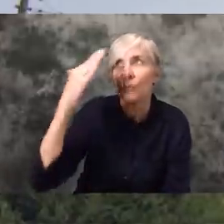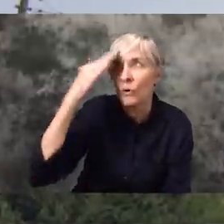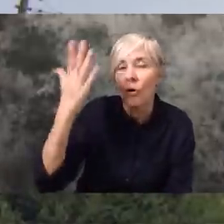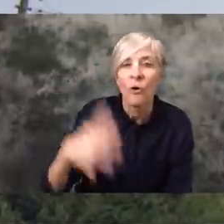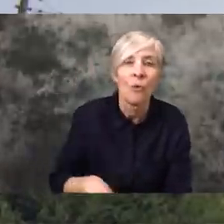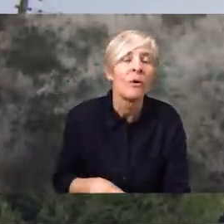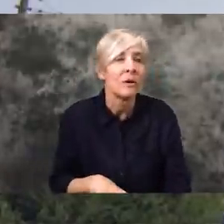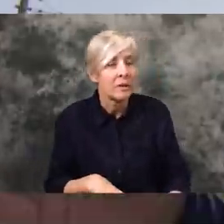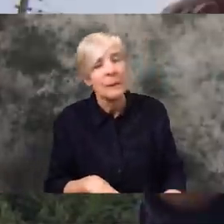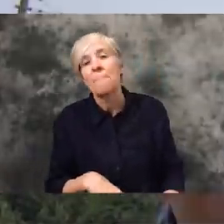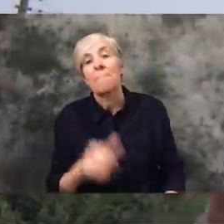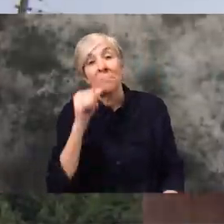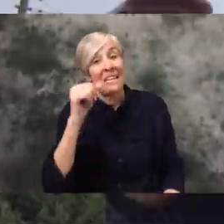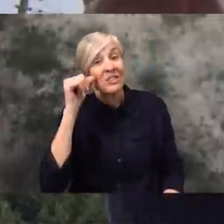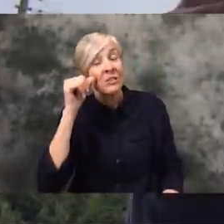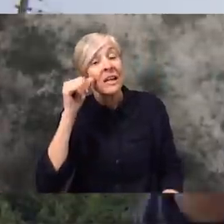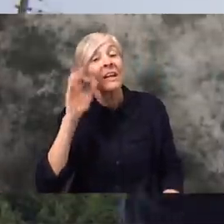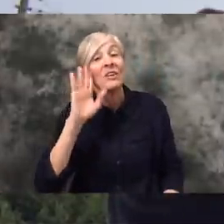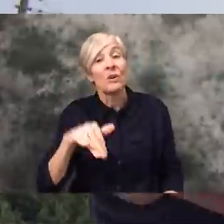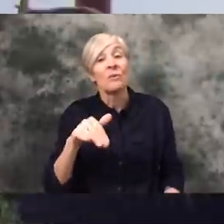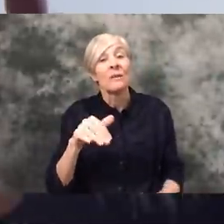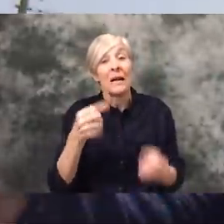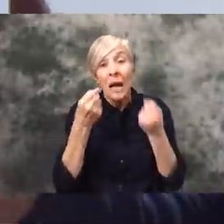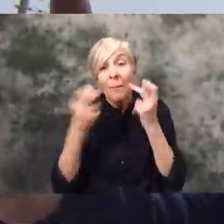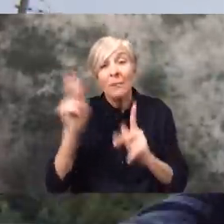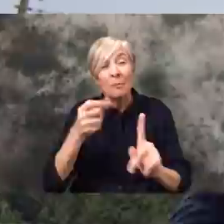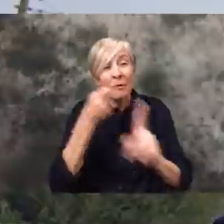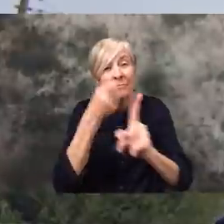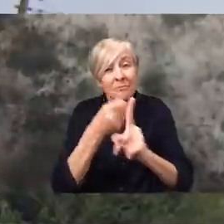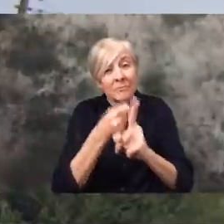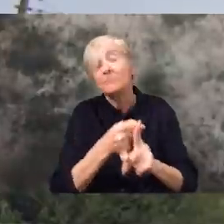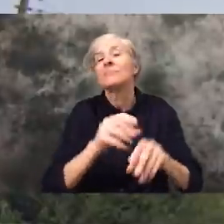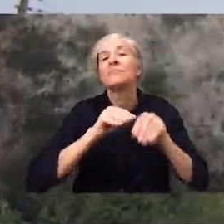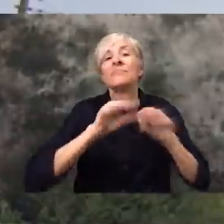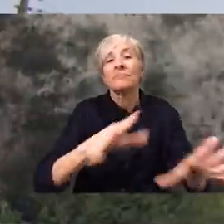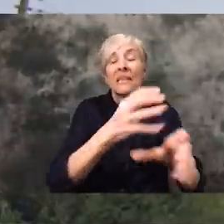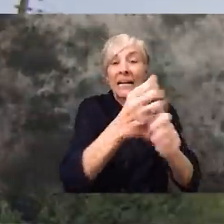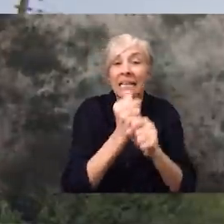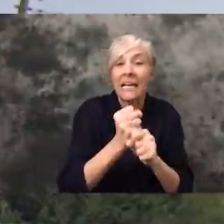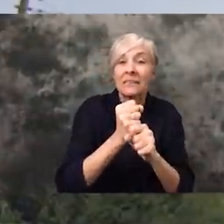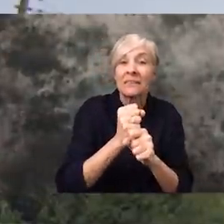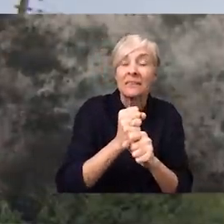Yesterday there there's been a decline in new cases, positive cases and